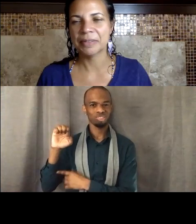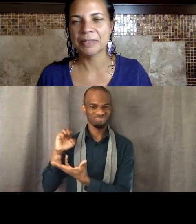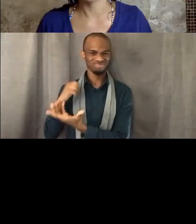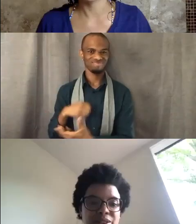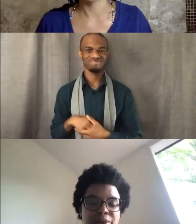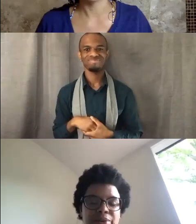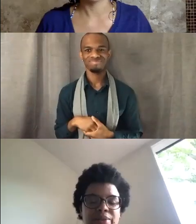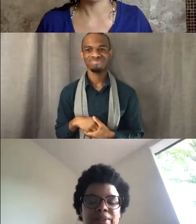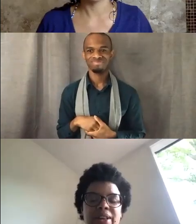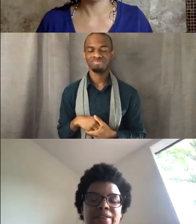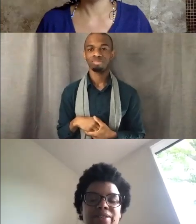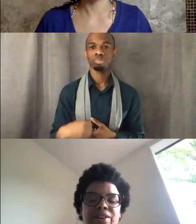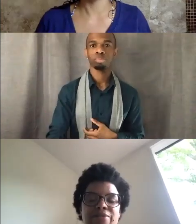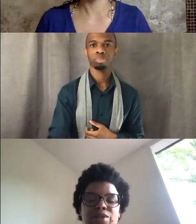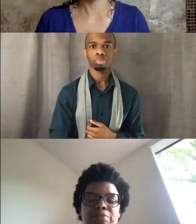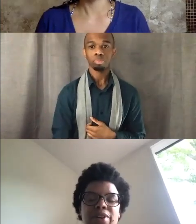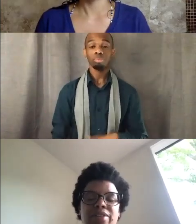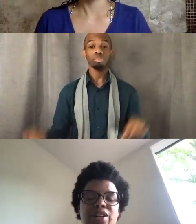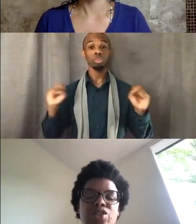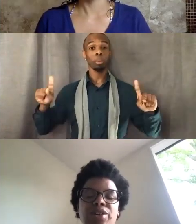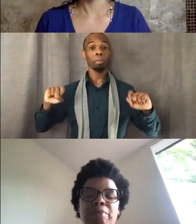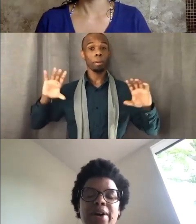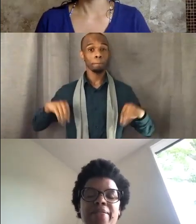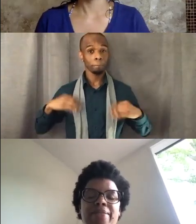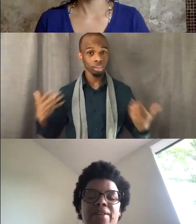Great. So allow yourself to bring your attention to your breath,